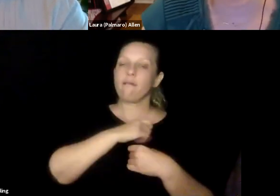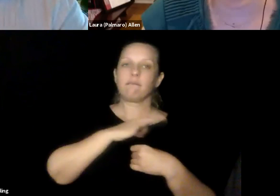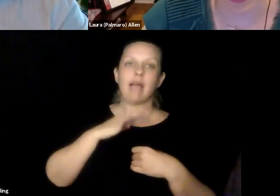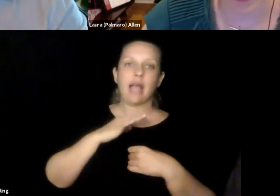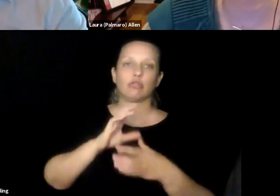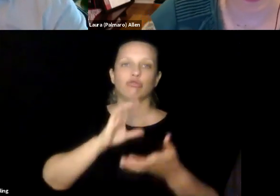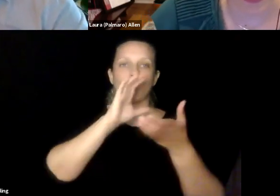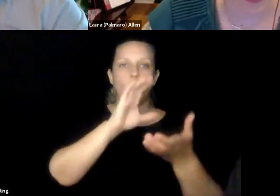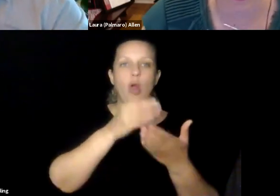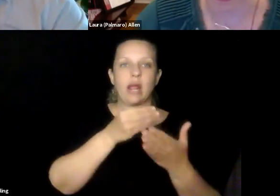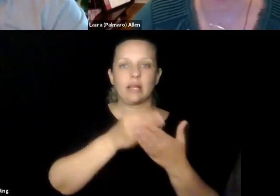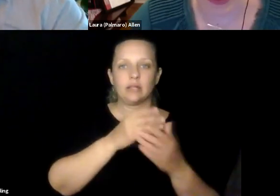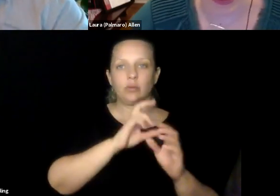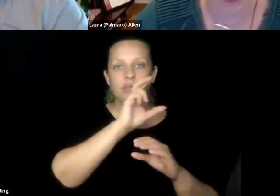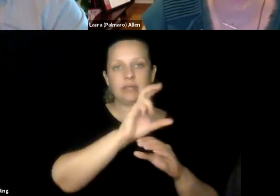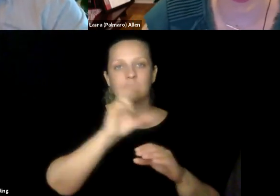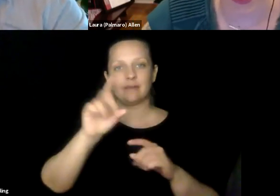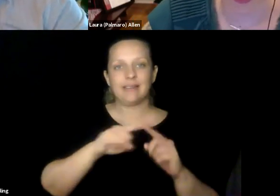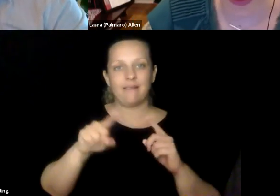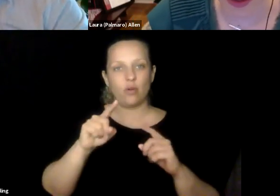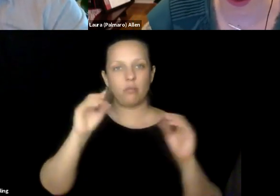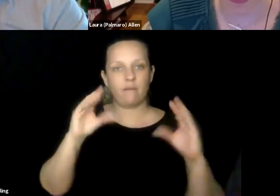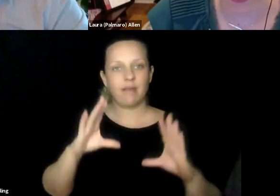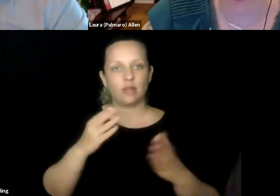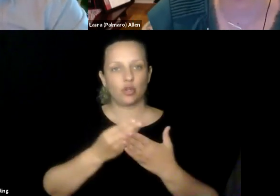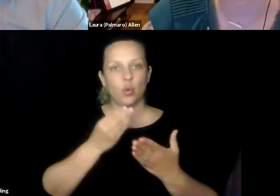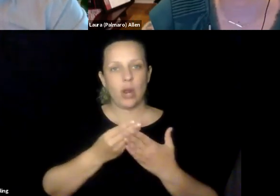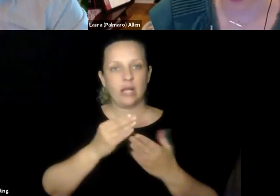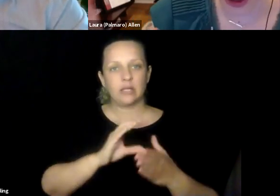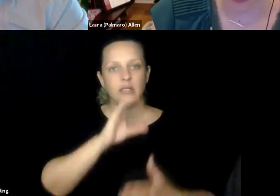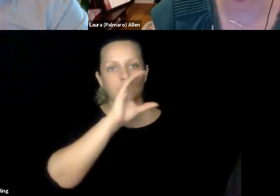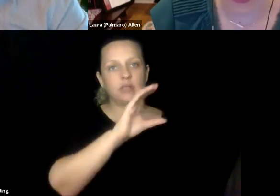There's lots of work, for example, we just announced our latest round of